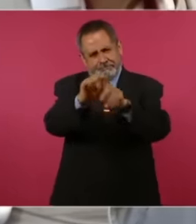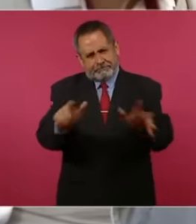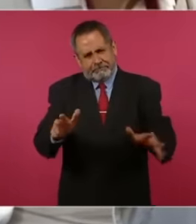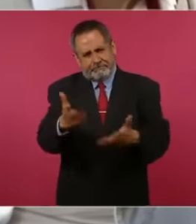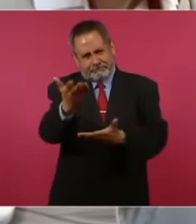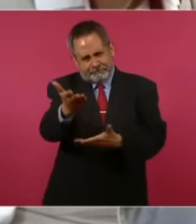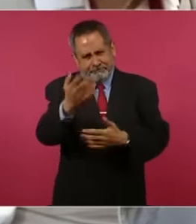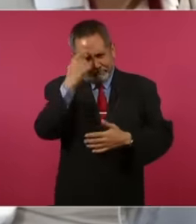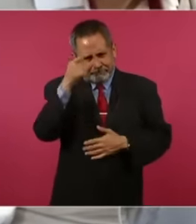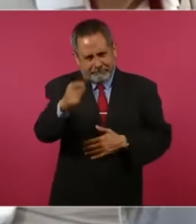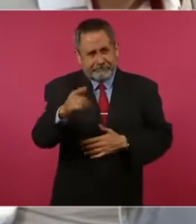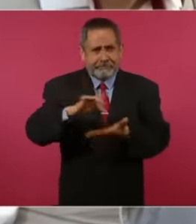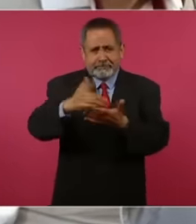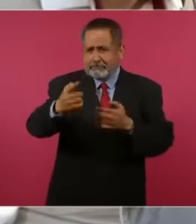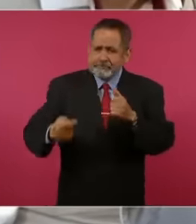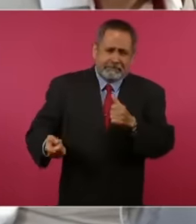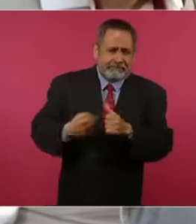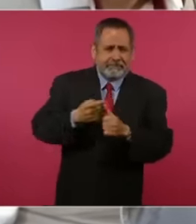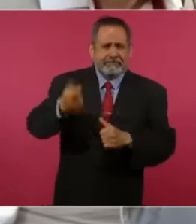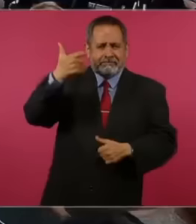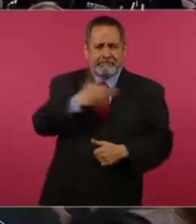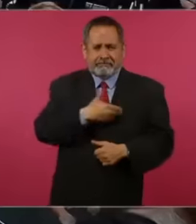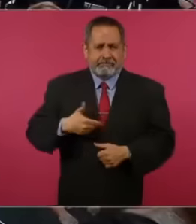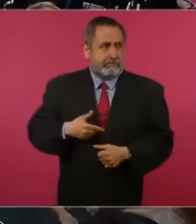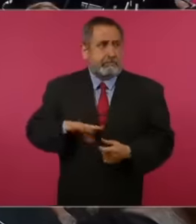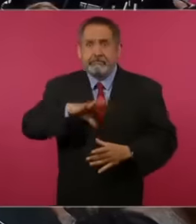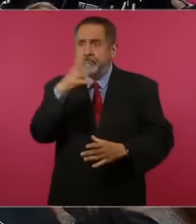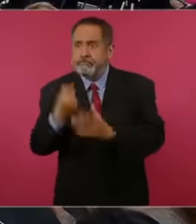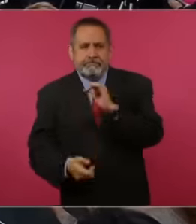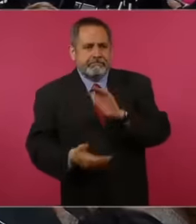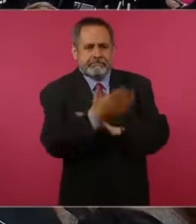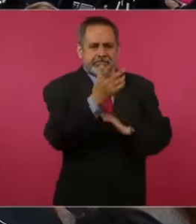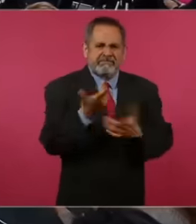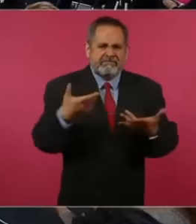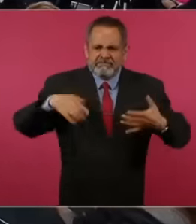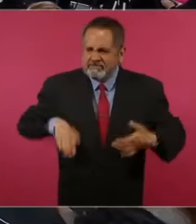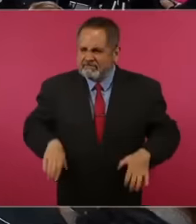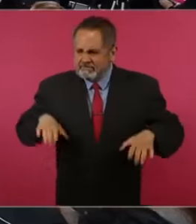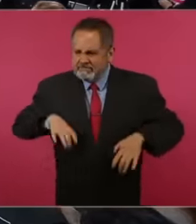being the first president who does not flee the country with his pockets full of everything he stole,